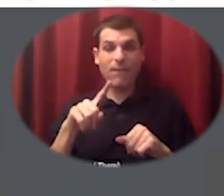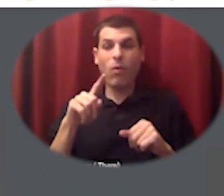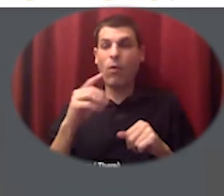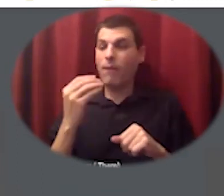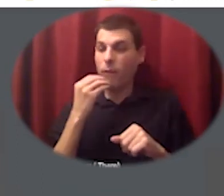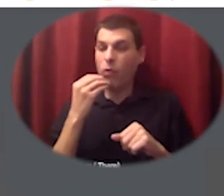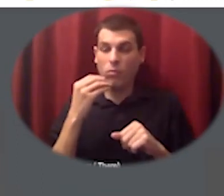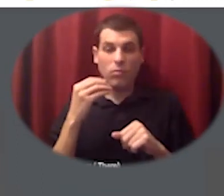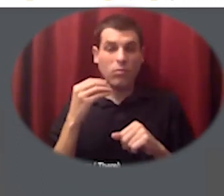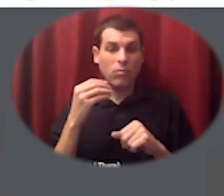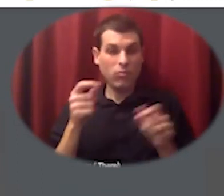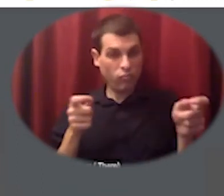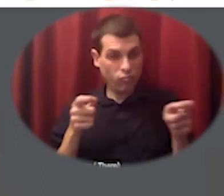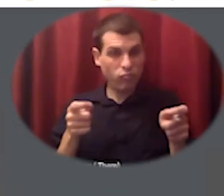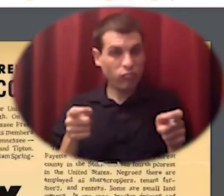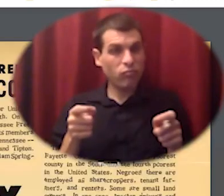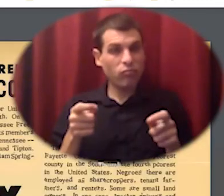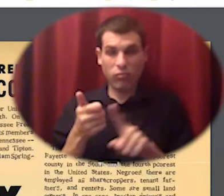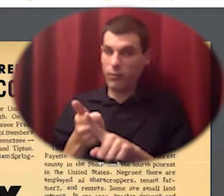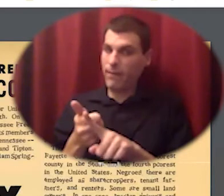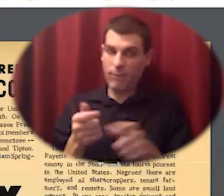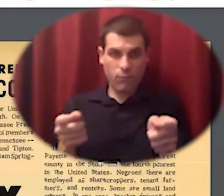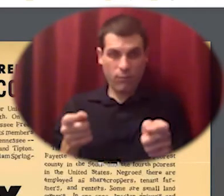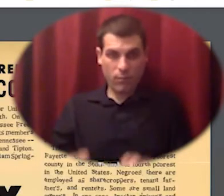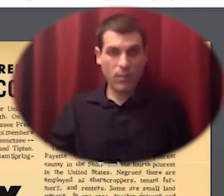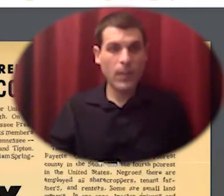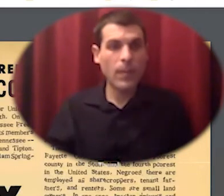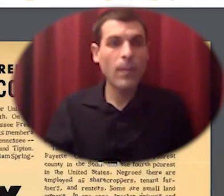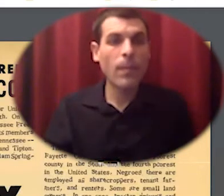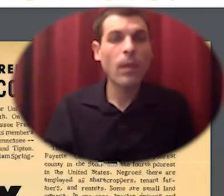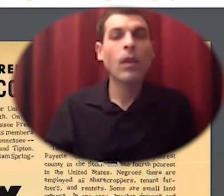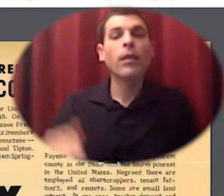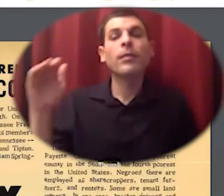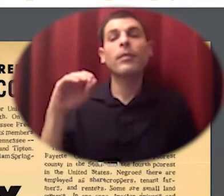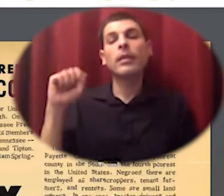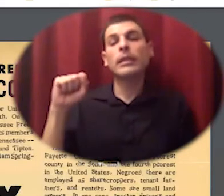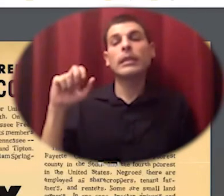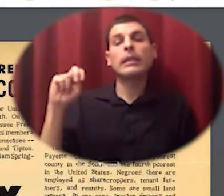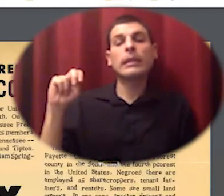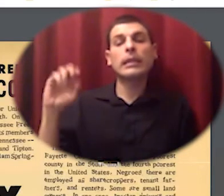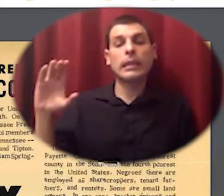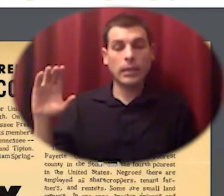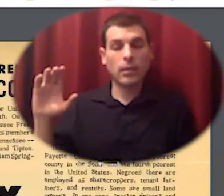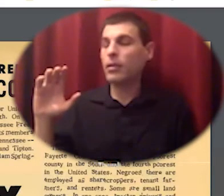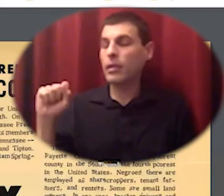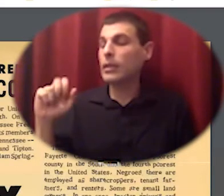then on this website check it out this is the SNCC the student nonviolent coordinating committee digital website